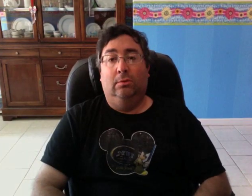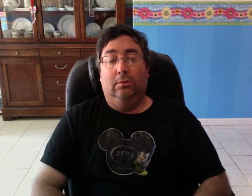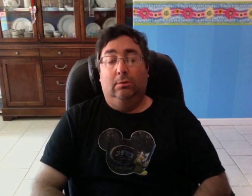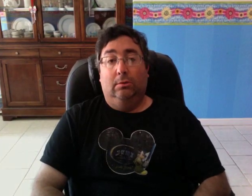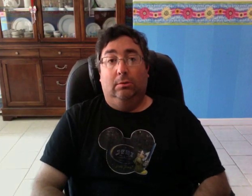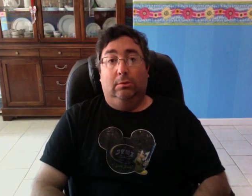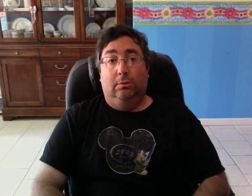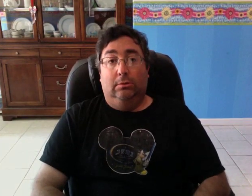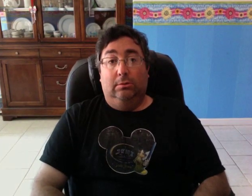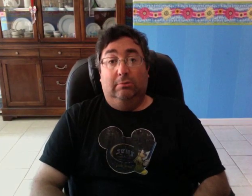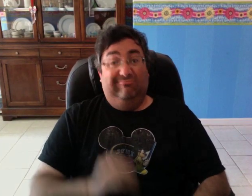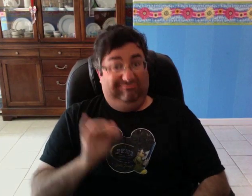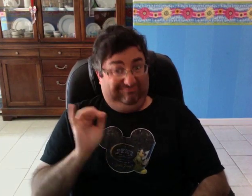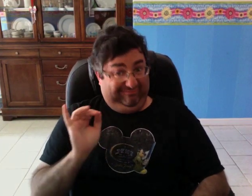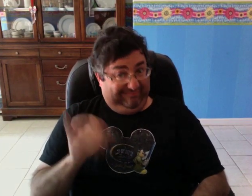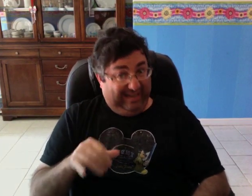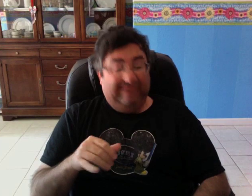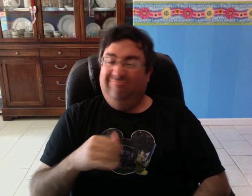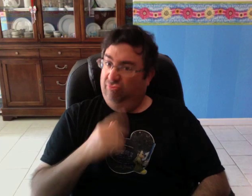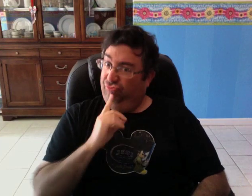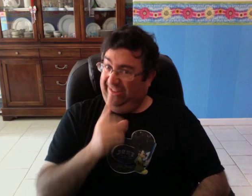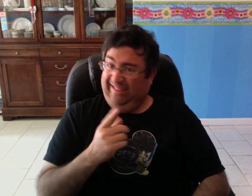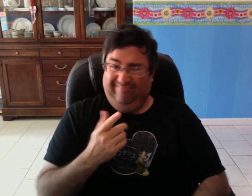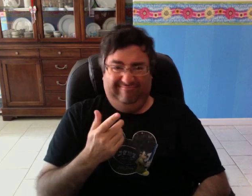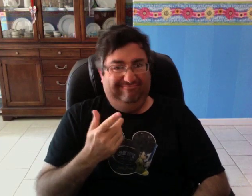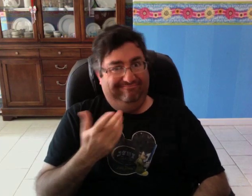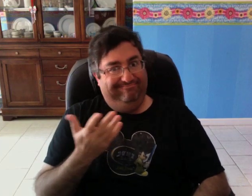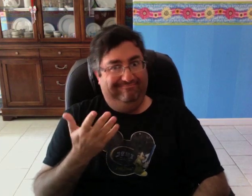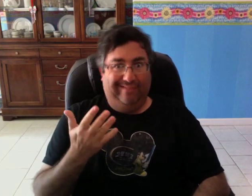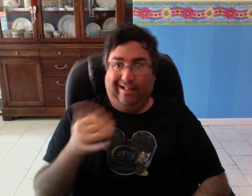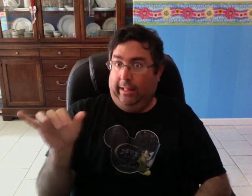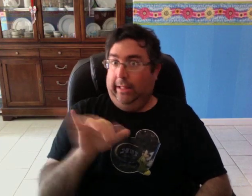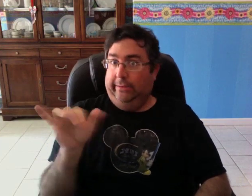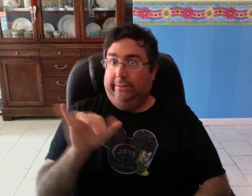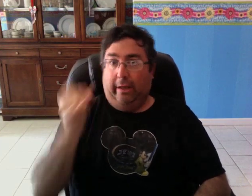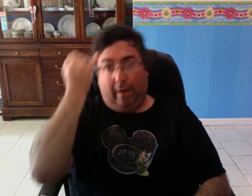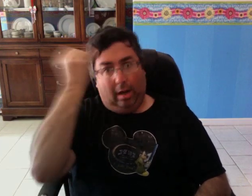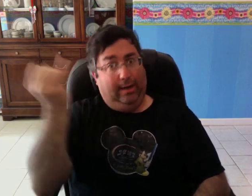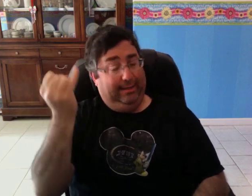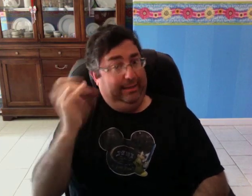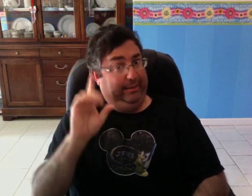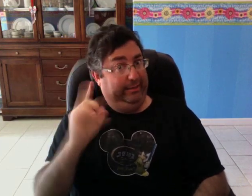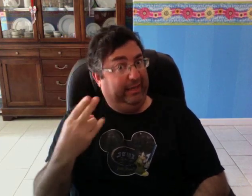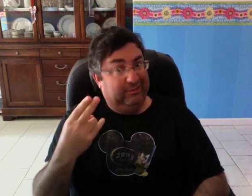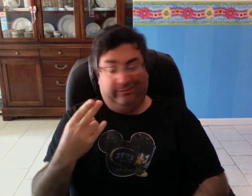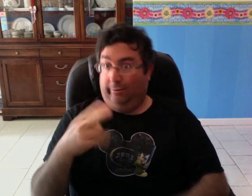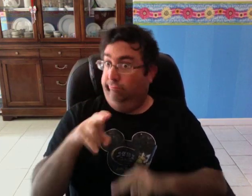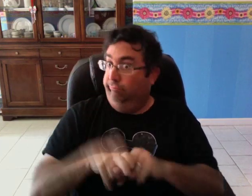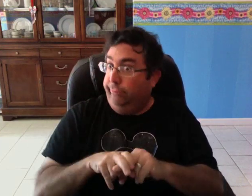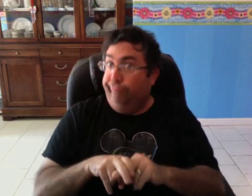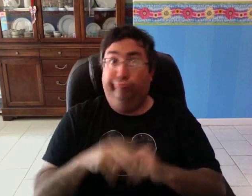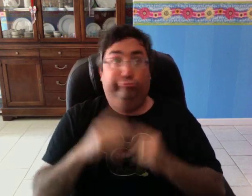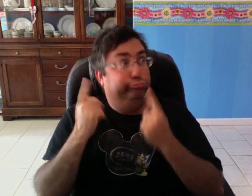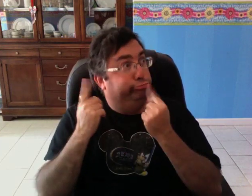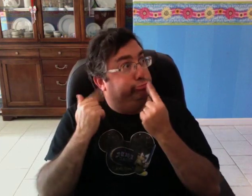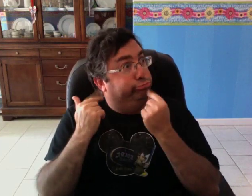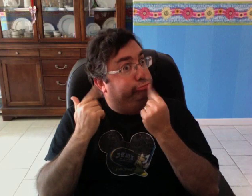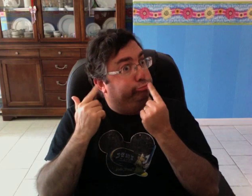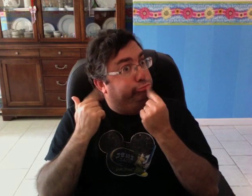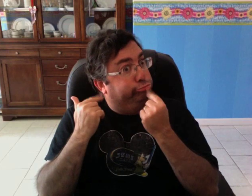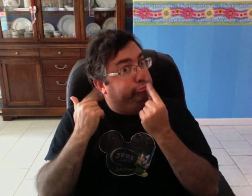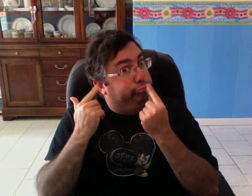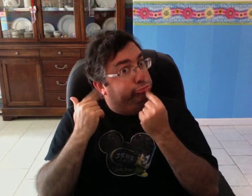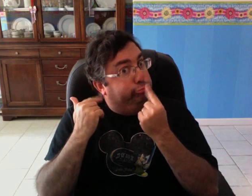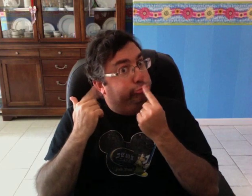So, sitting in the office doing nothing for an hour was basically like being in Detention Hall.